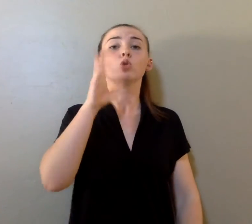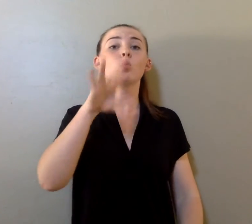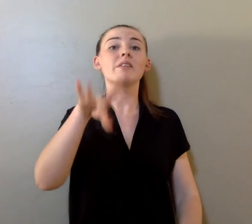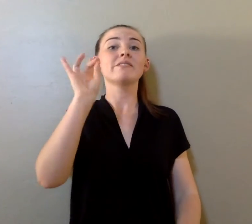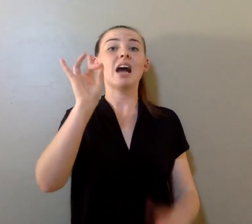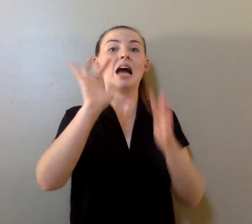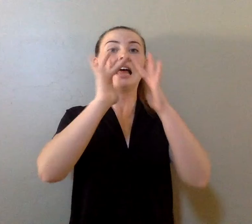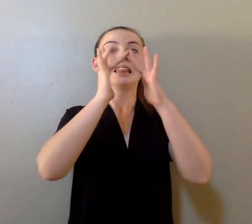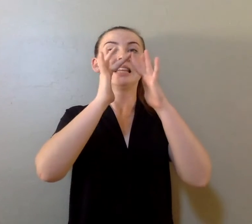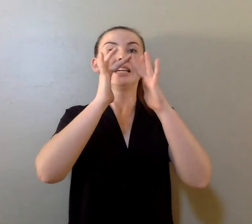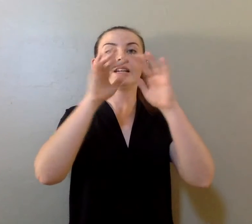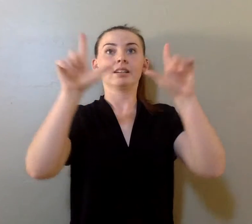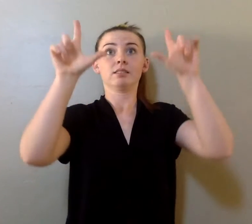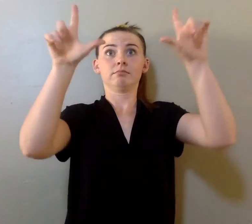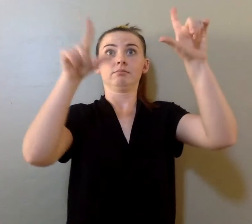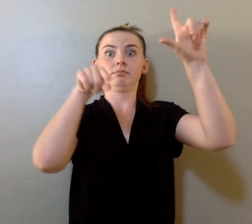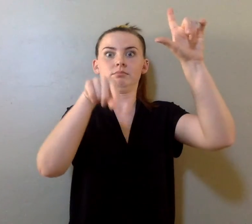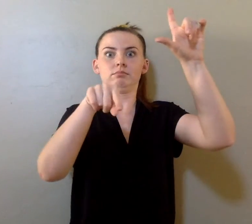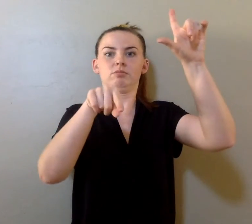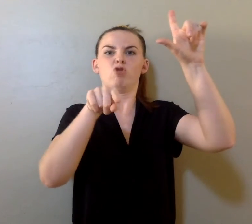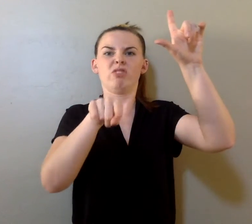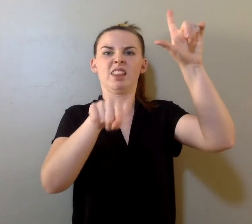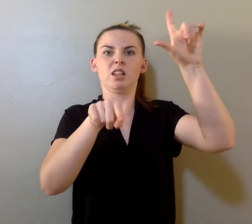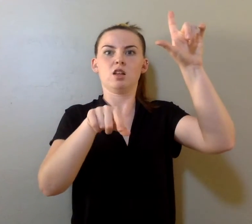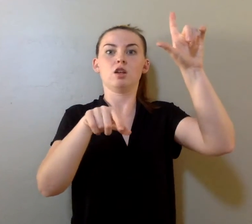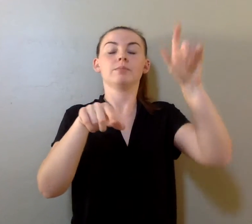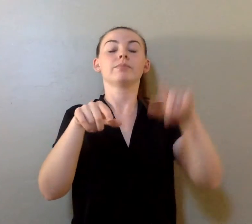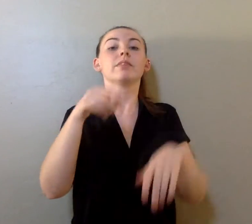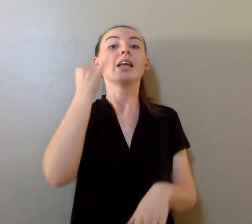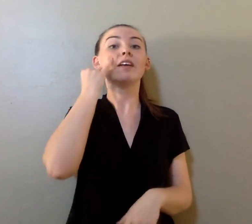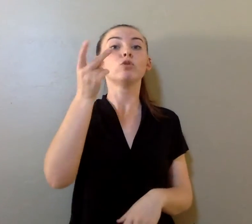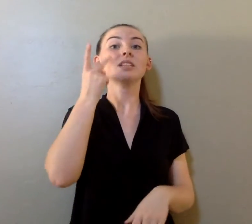The CDC link and transcript may be found below this screen in the description box.